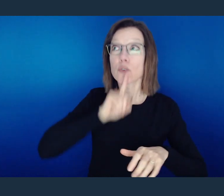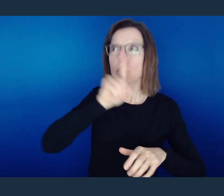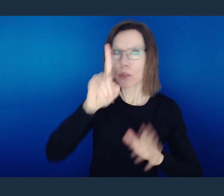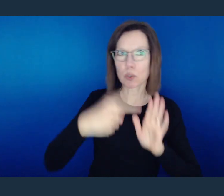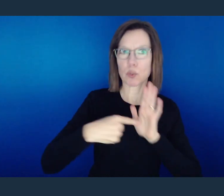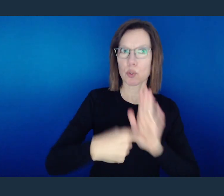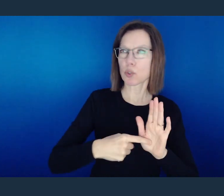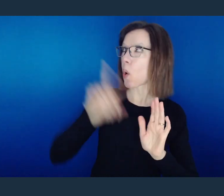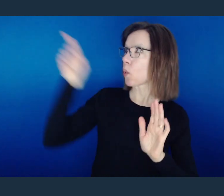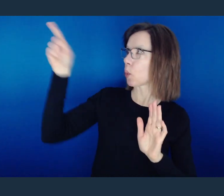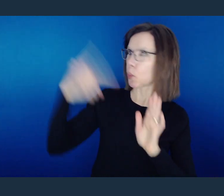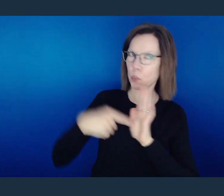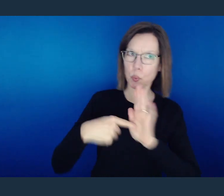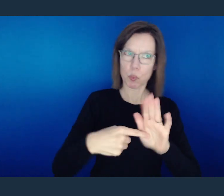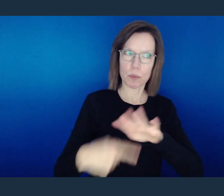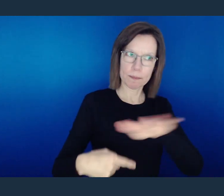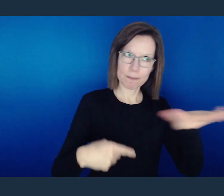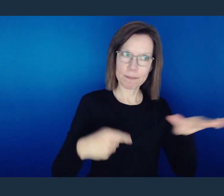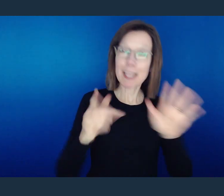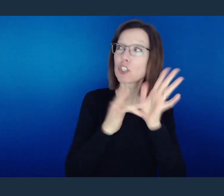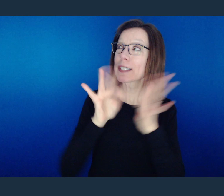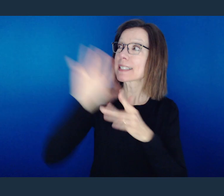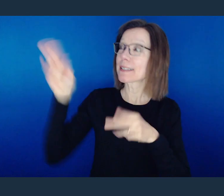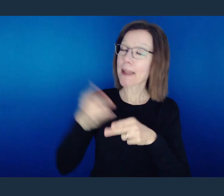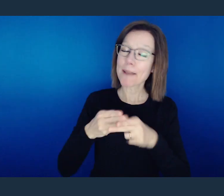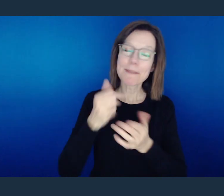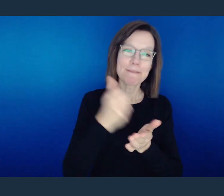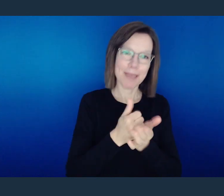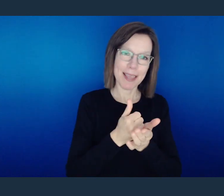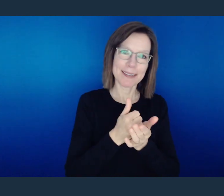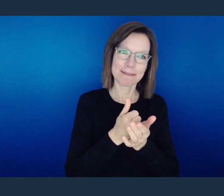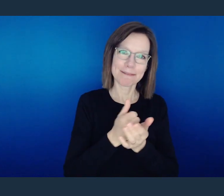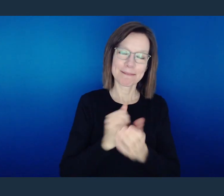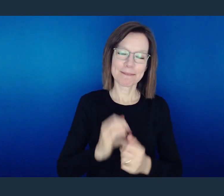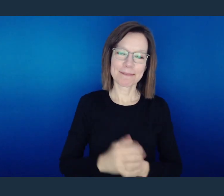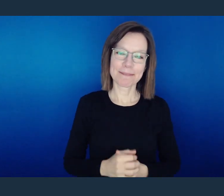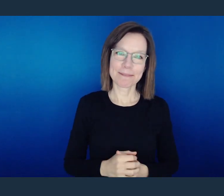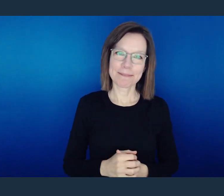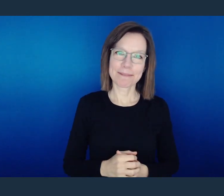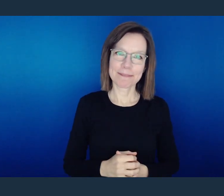to who You are, in Jesus' name, amen.